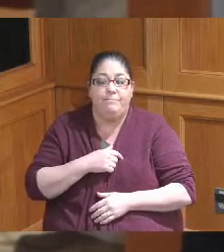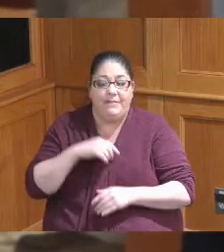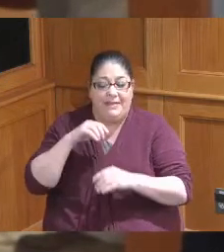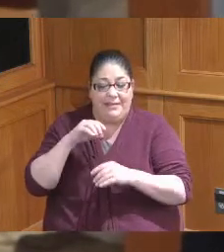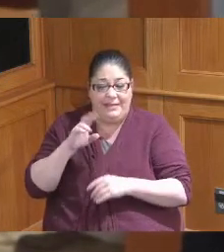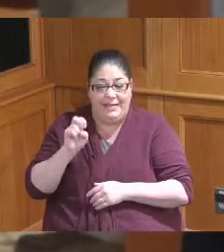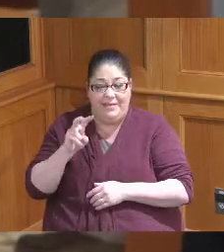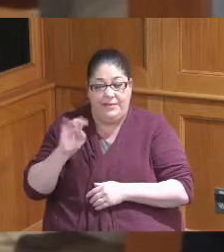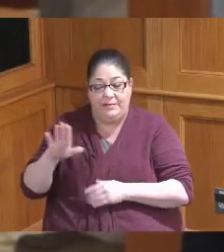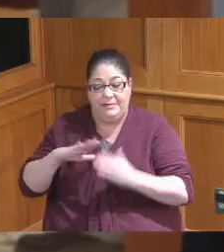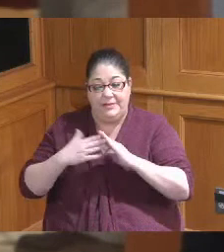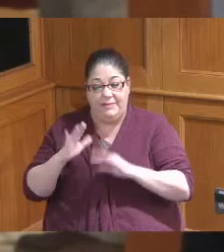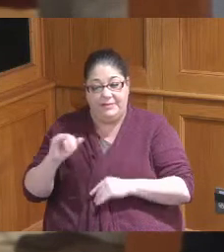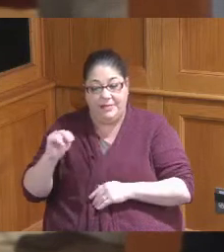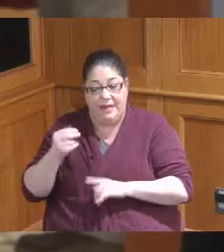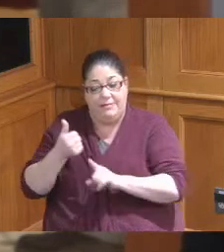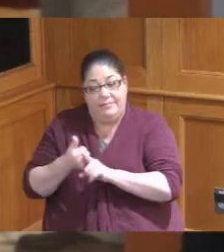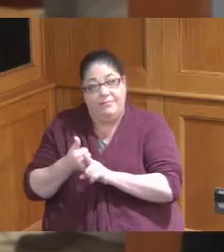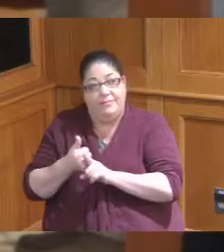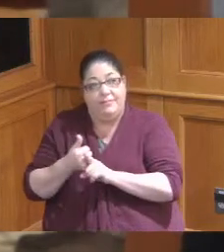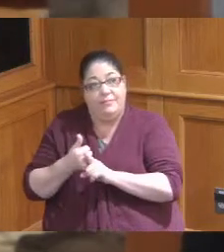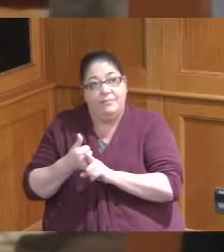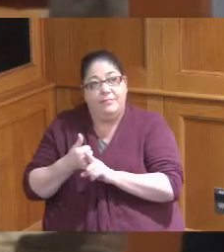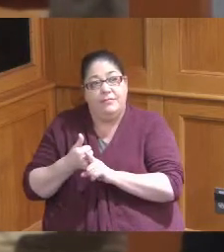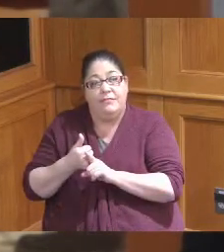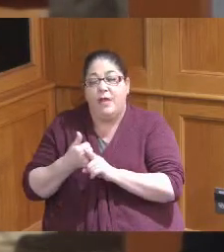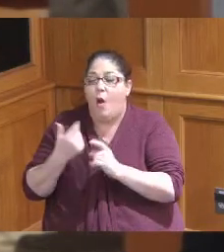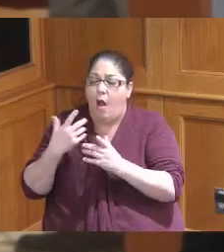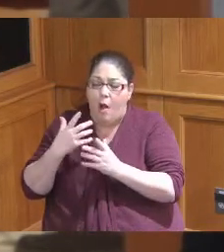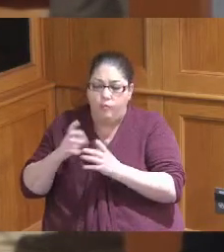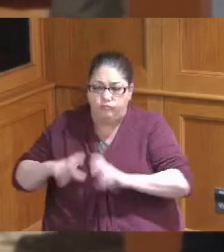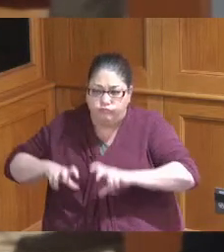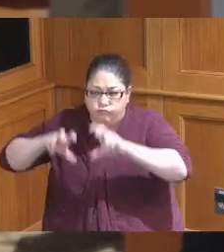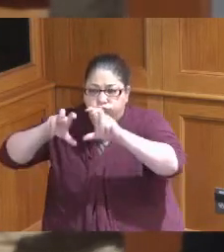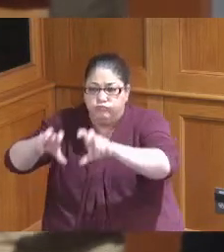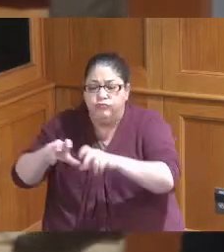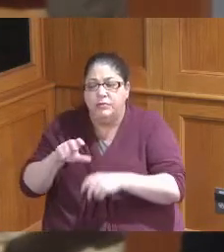were doing their plans they were looking at doing much affordable housing as they could these funds